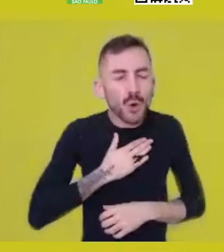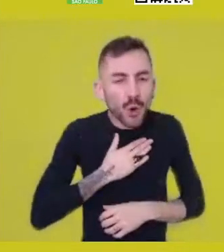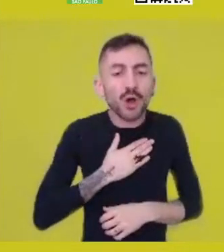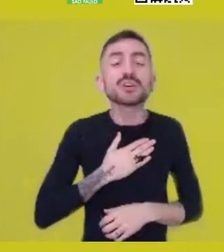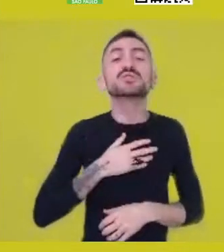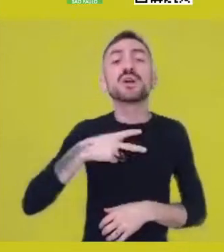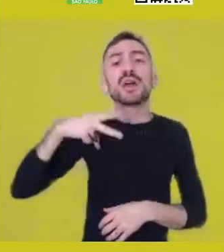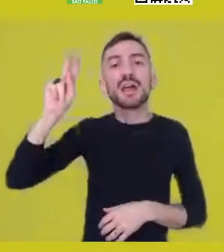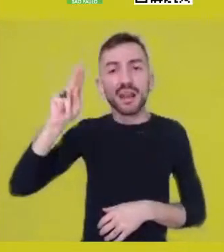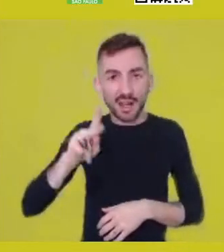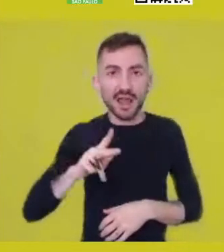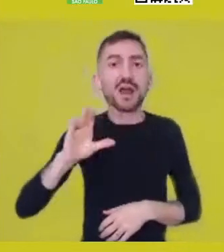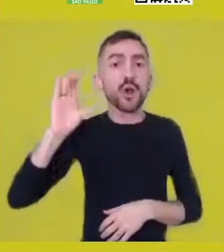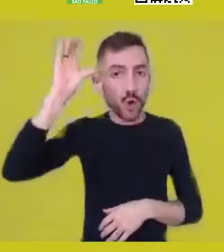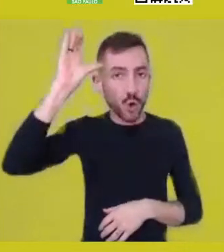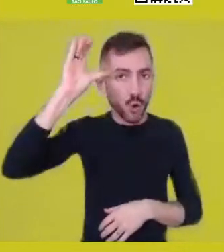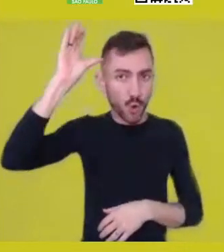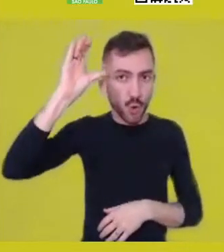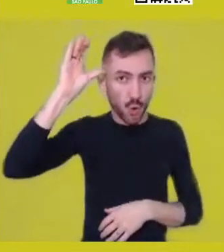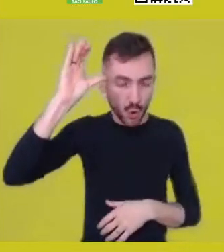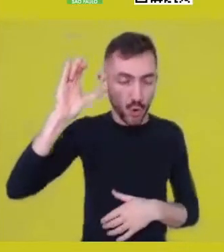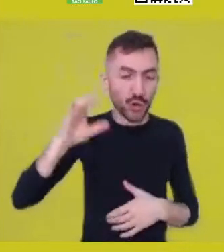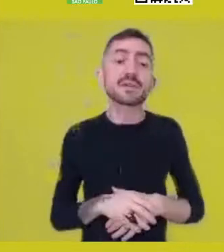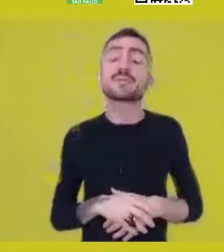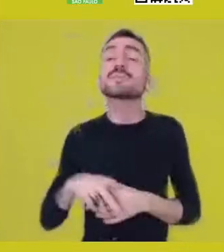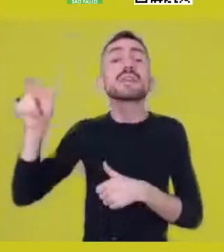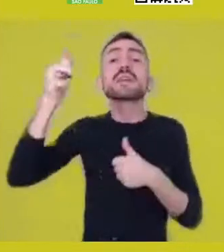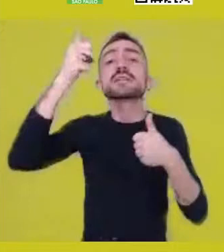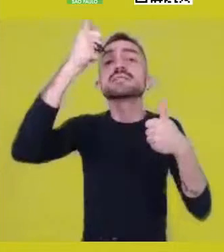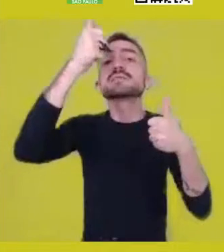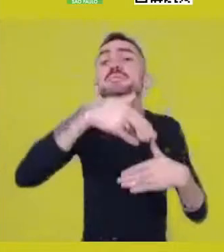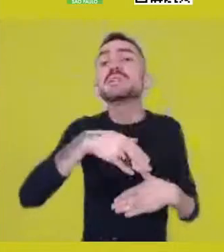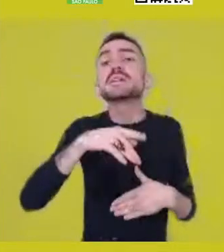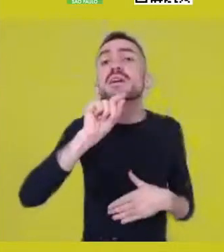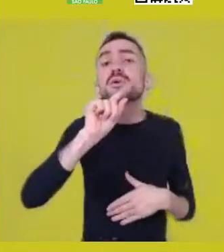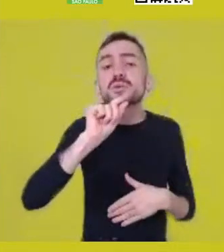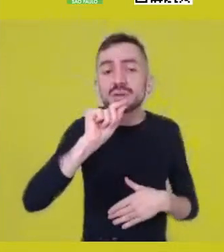called Théophile Obenga, who says that it is a mere syllogism of racism